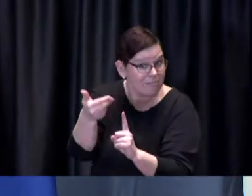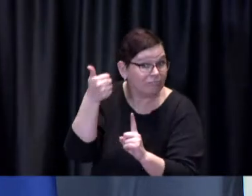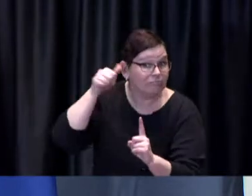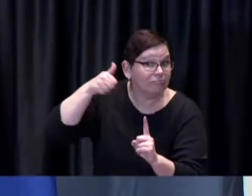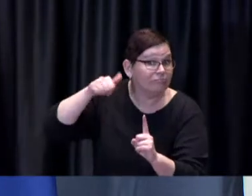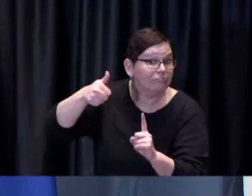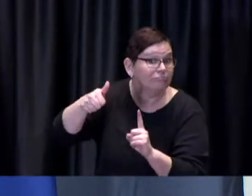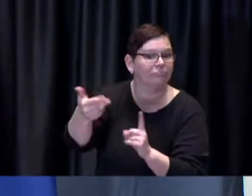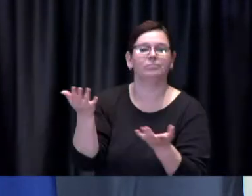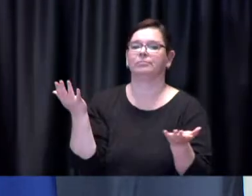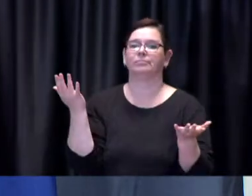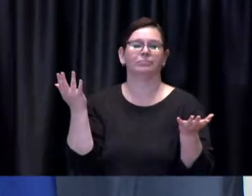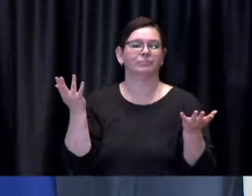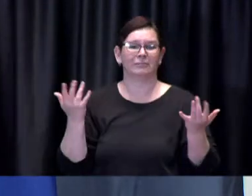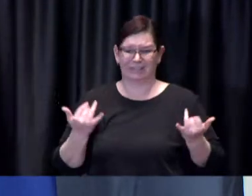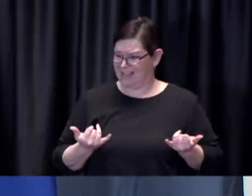Brad: Did you want anything Dr. de Villa?